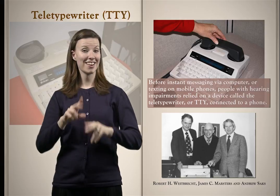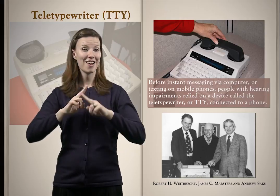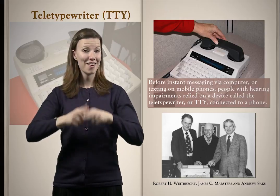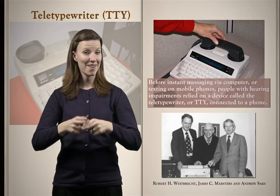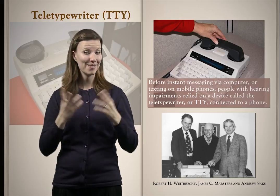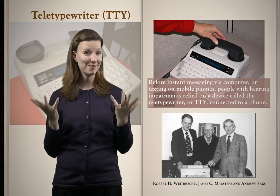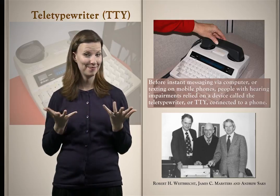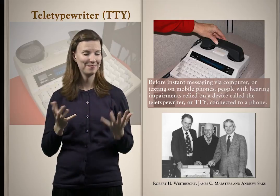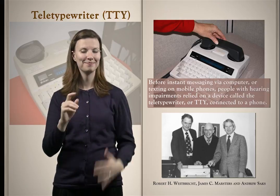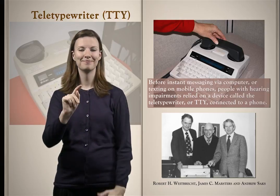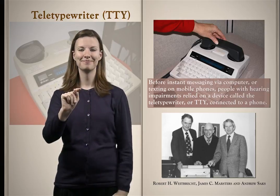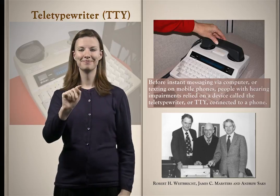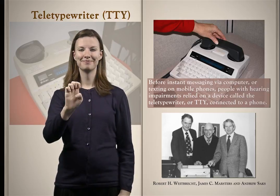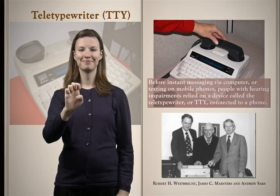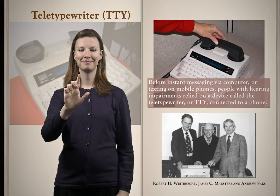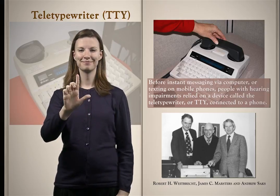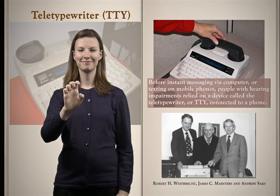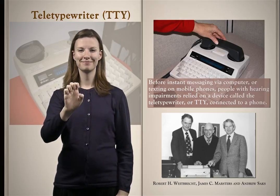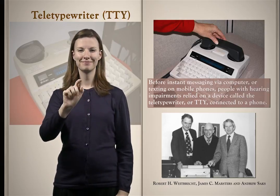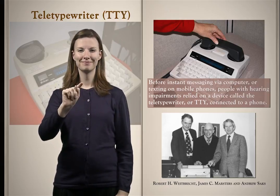the National Technical lnstitute for the Deaf (NTID) was established.